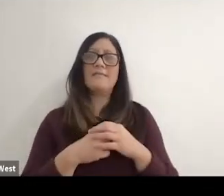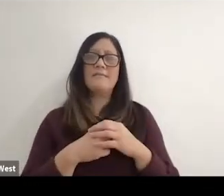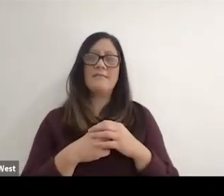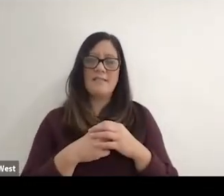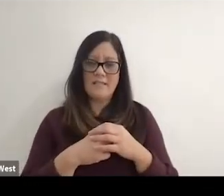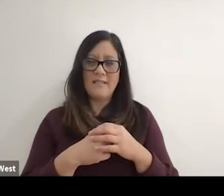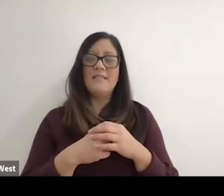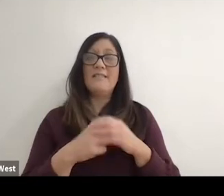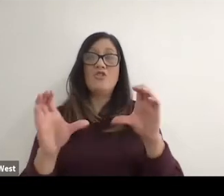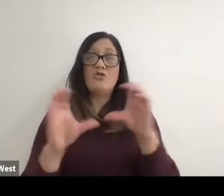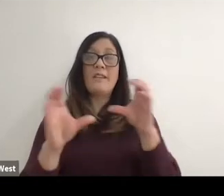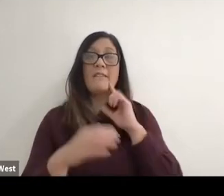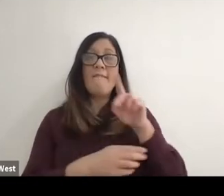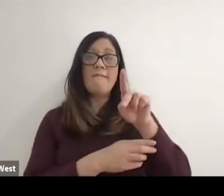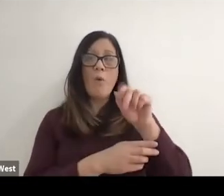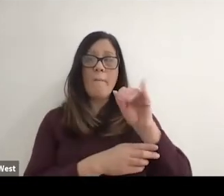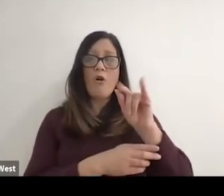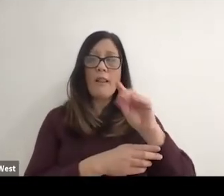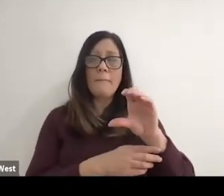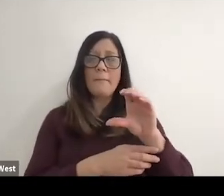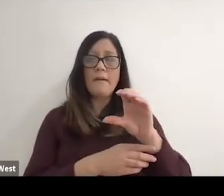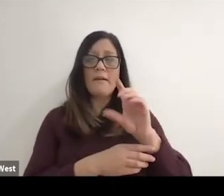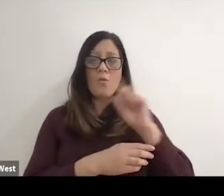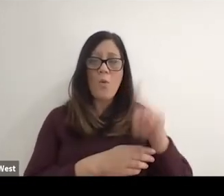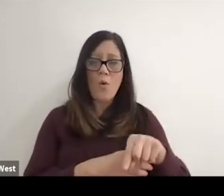the certificate for the Paralympic order for the outgoing president,